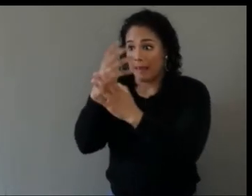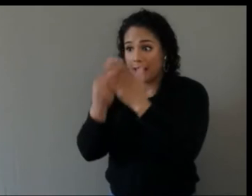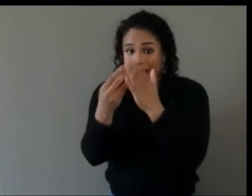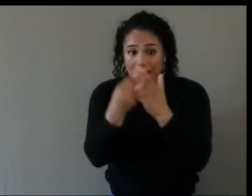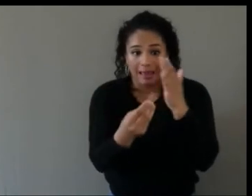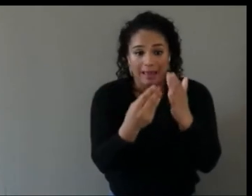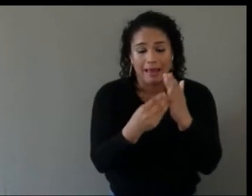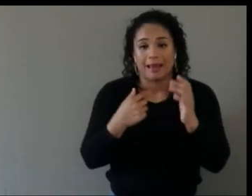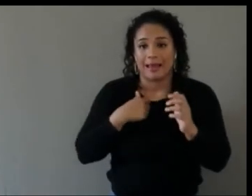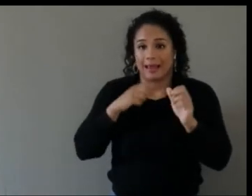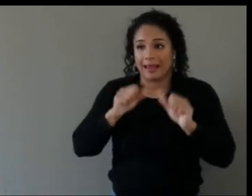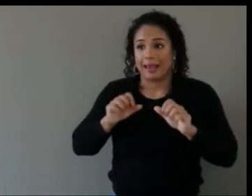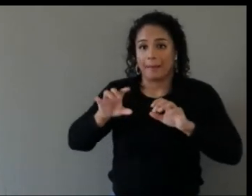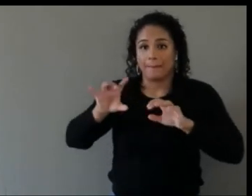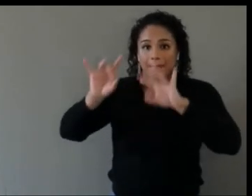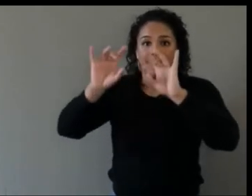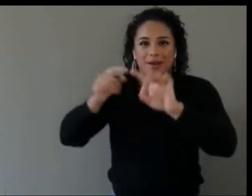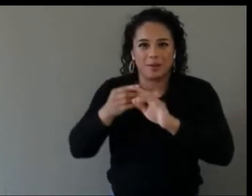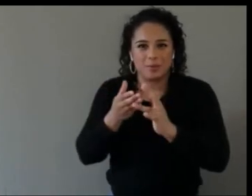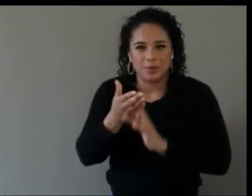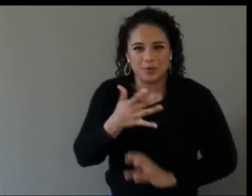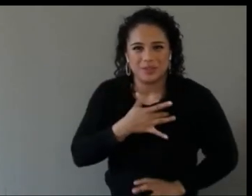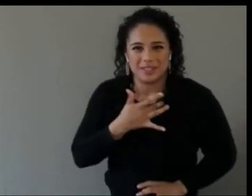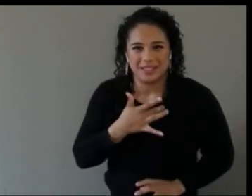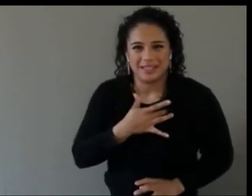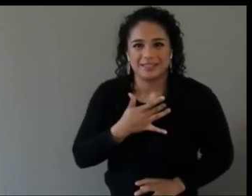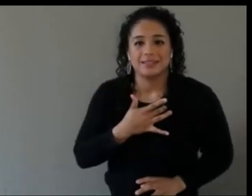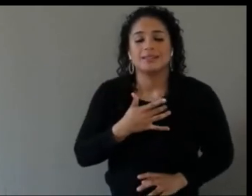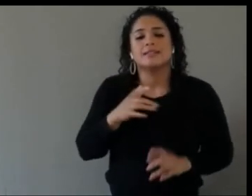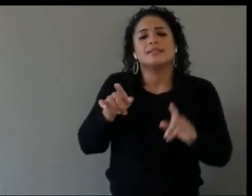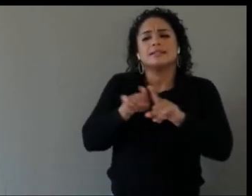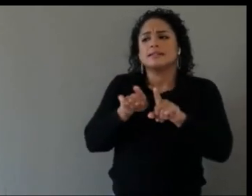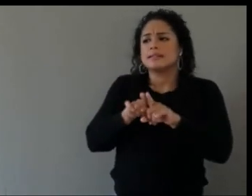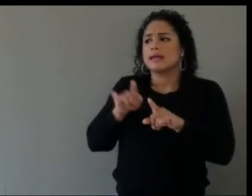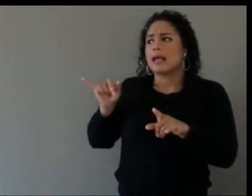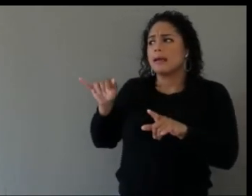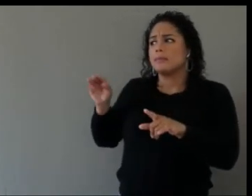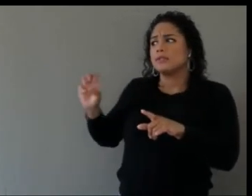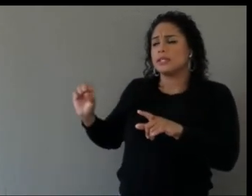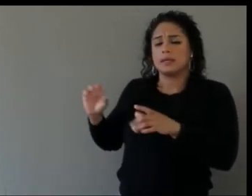This is what James was alluding to before, as an example, we can see how people are moving,